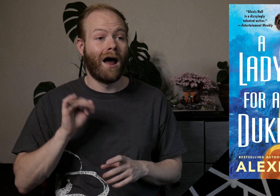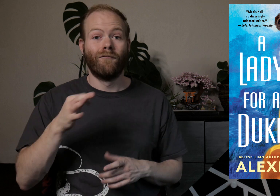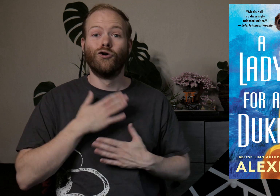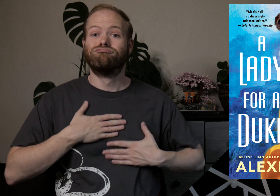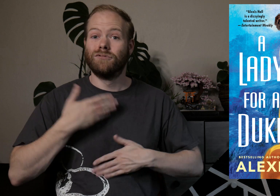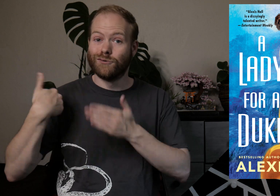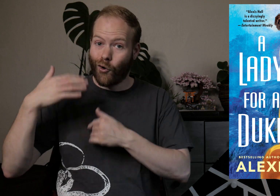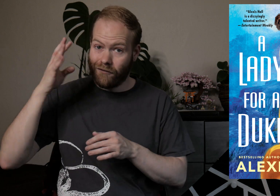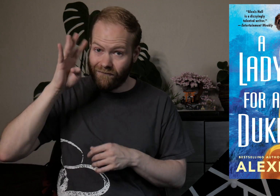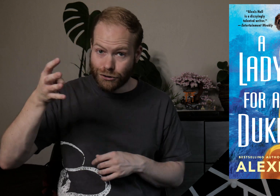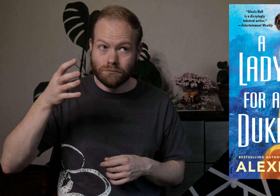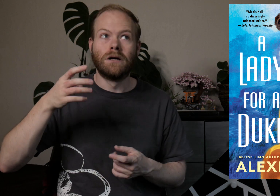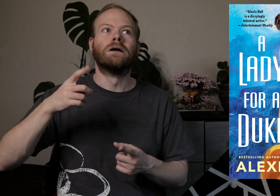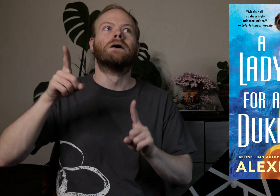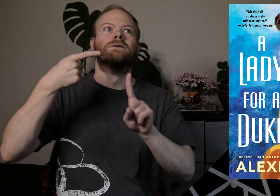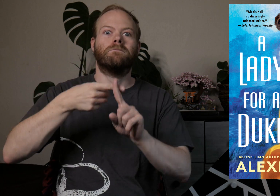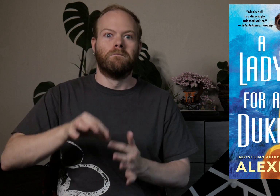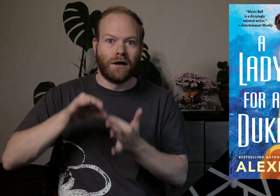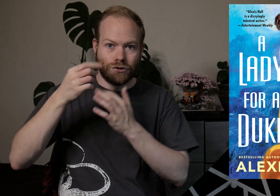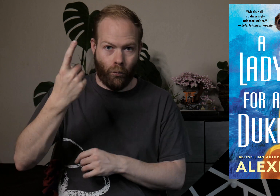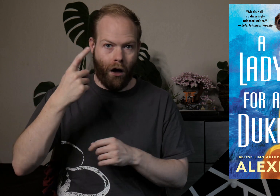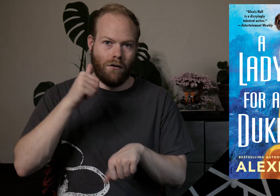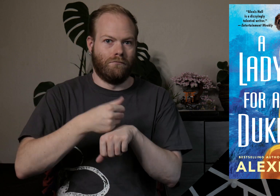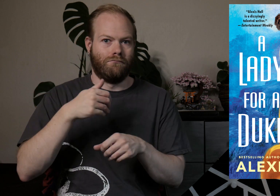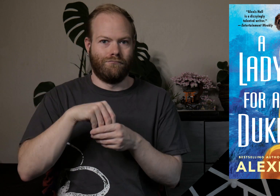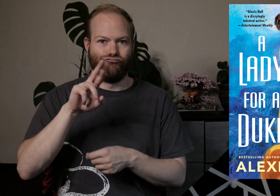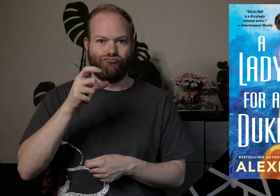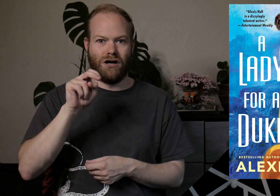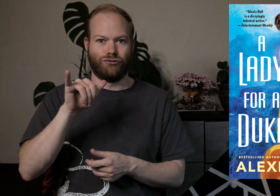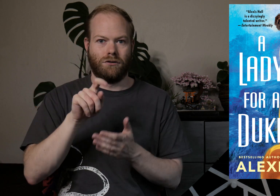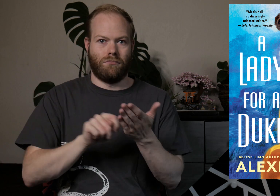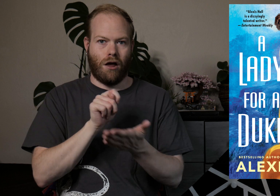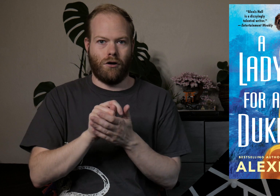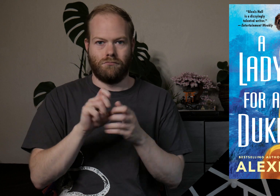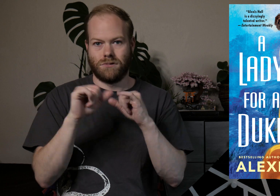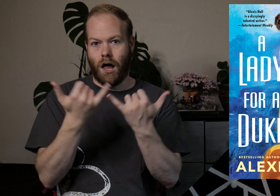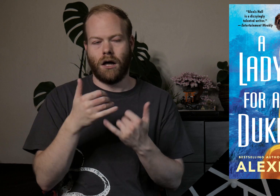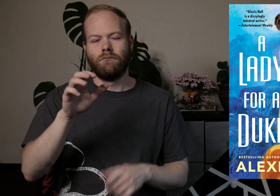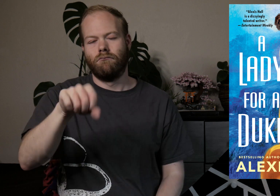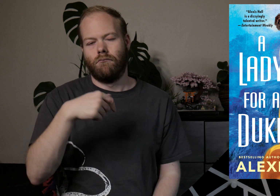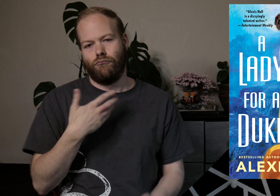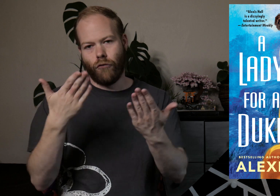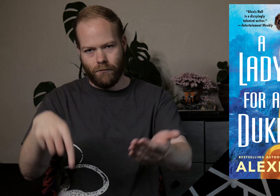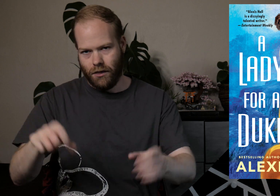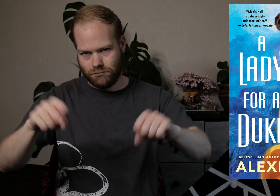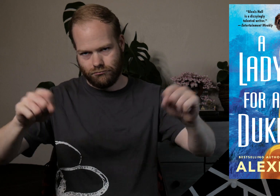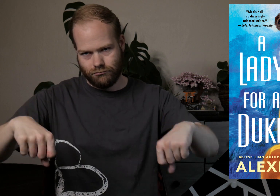If you enjoy historical fiction, especially one set in Regency-era society, I would absolutely recommend this.